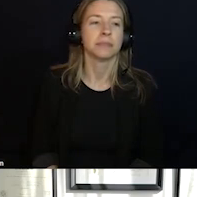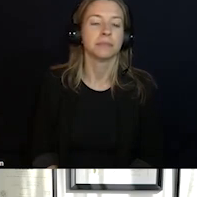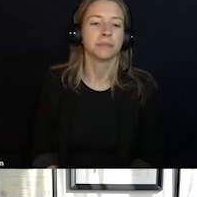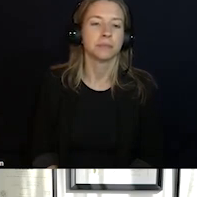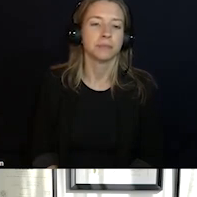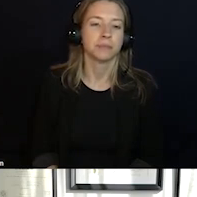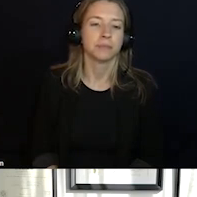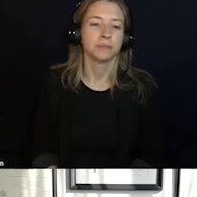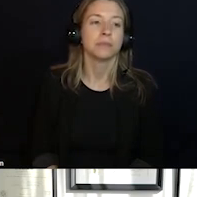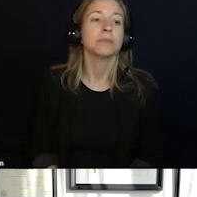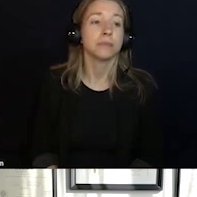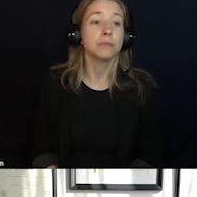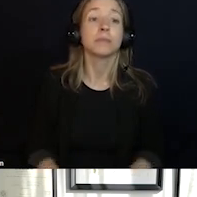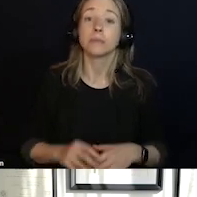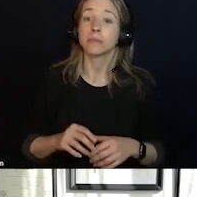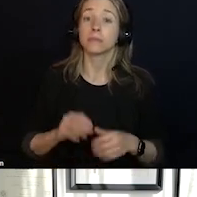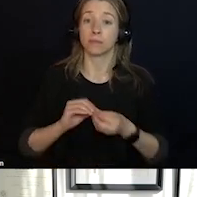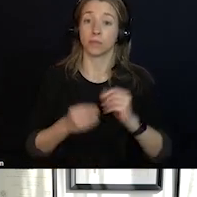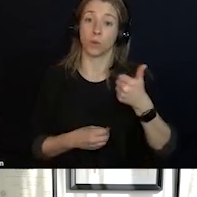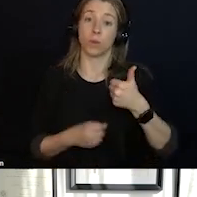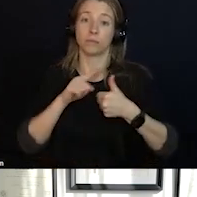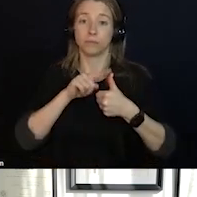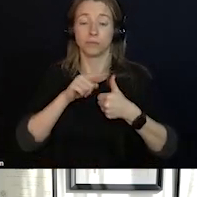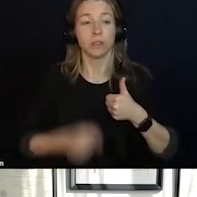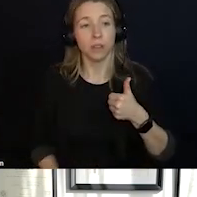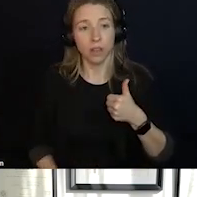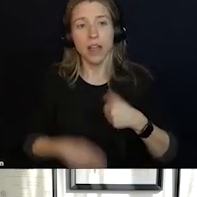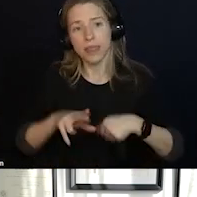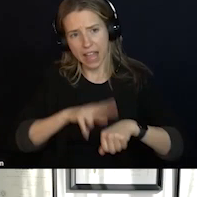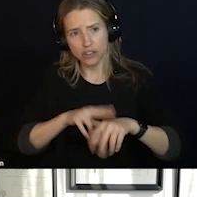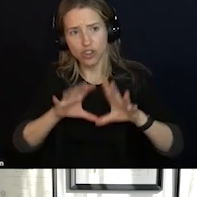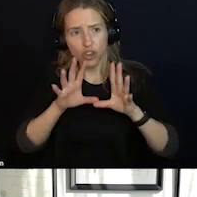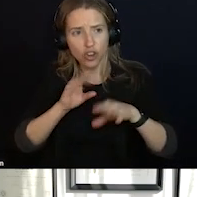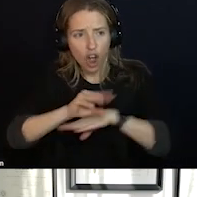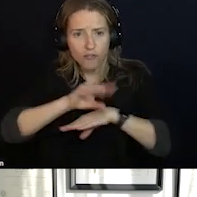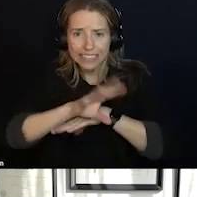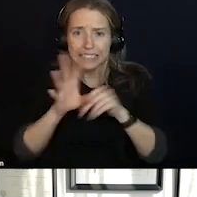SO THE NATIONAL CONFERENCES ON EMERGENCY SERVICES ARE REALLY A